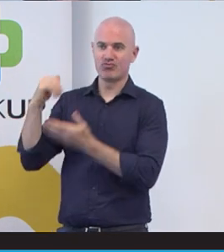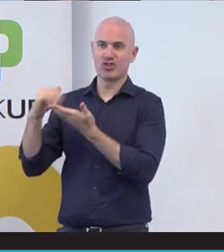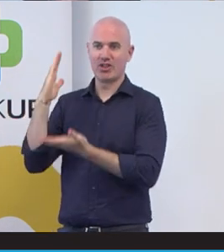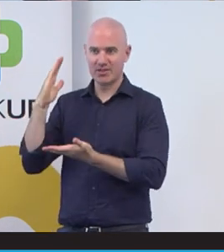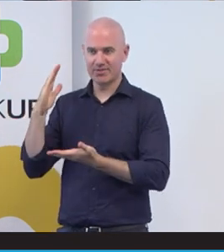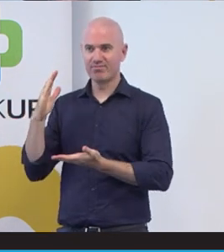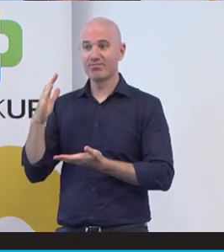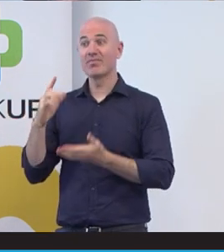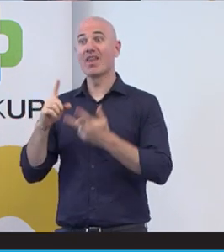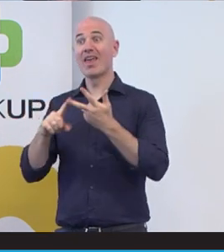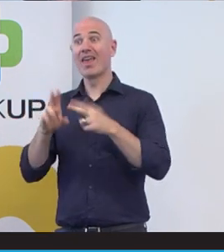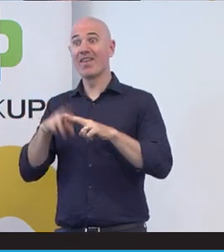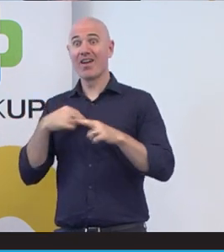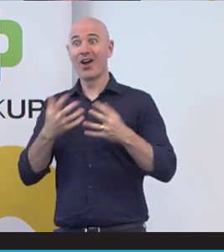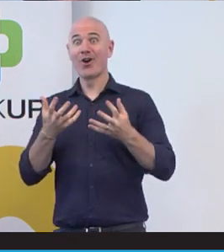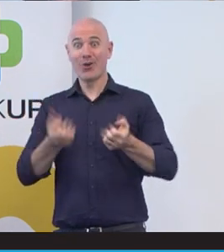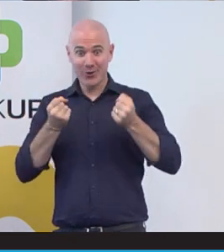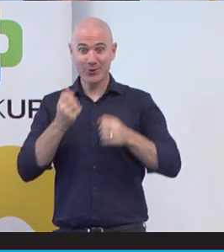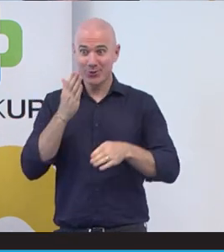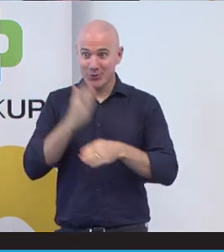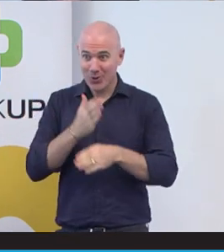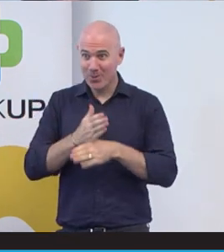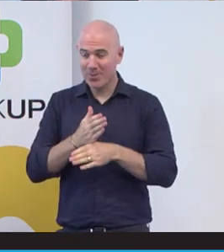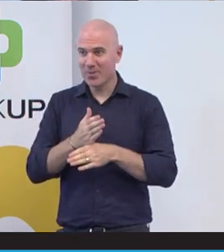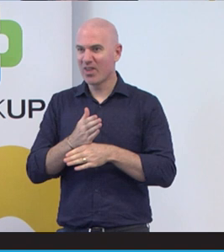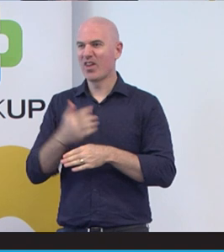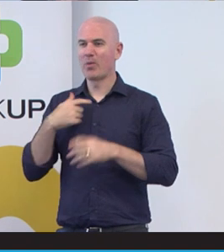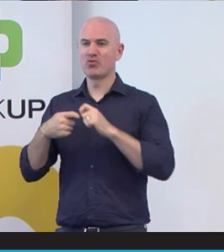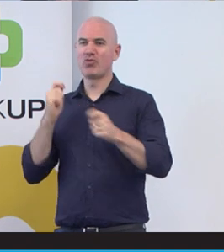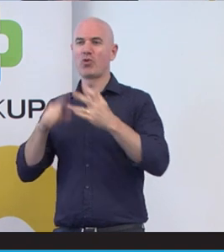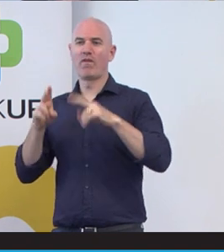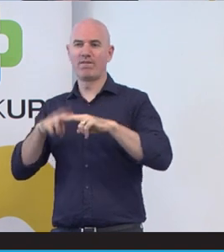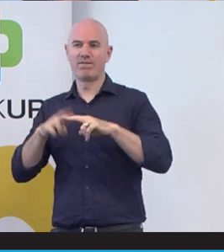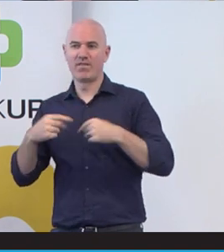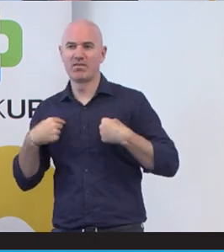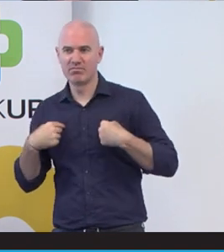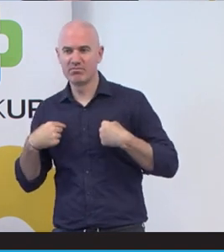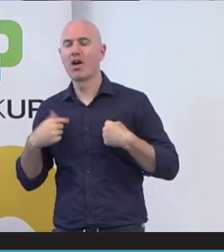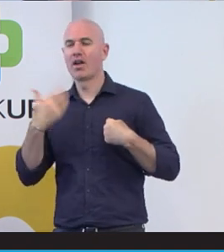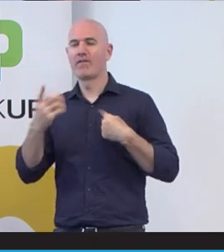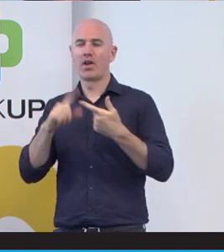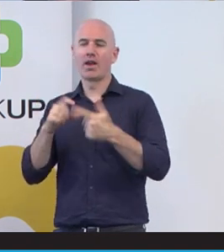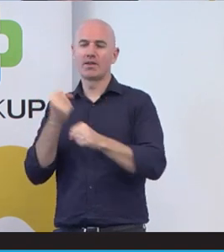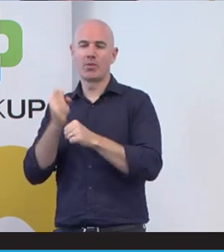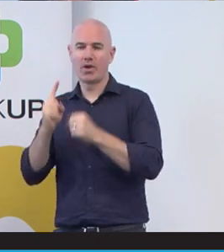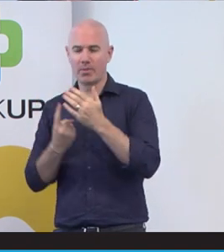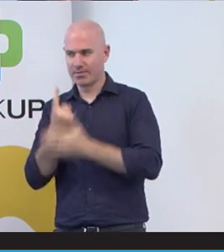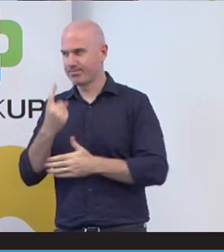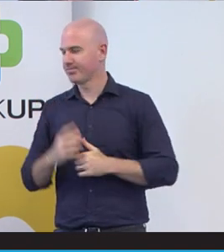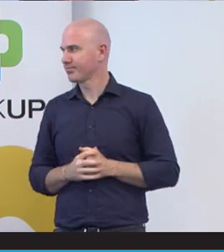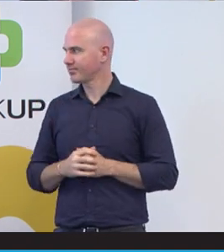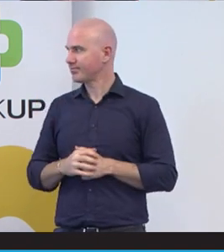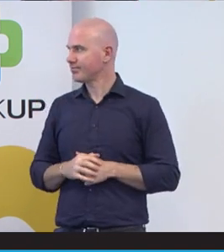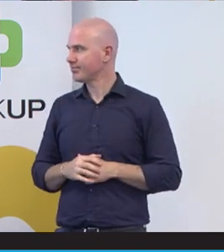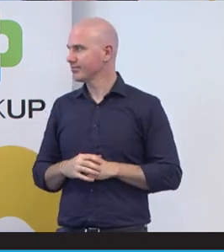If I had a job and got one, I would’ve been ripped off. I'll give you some examples of what happened.